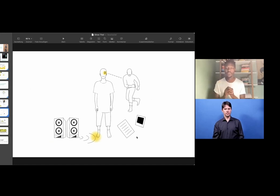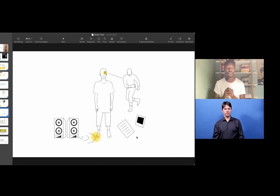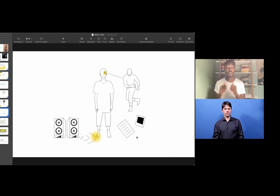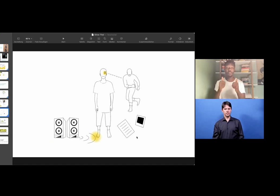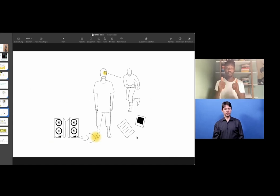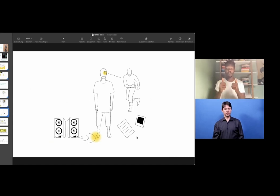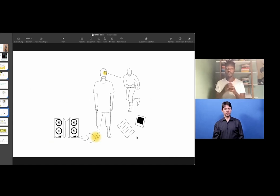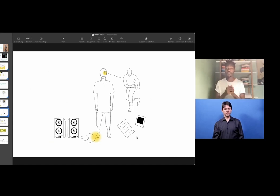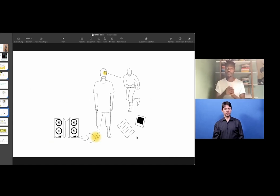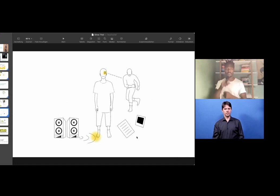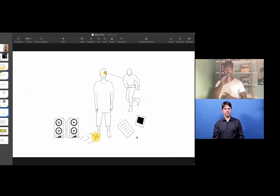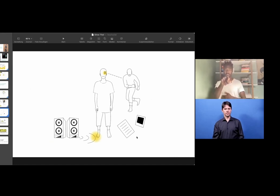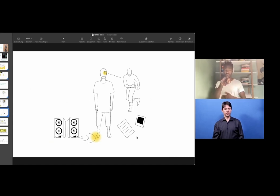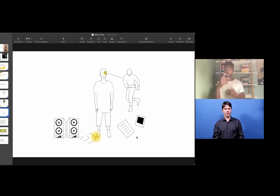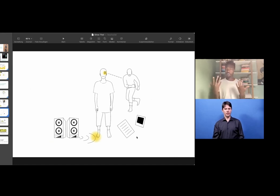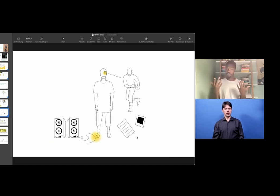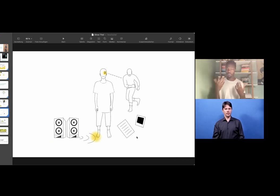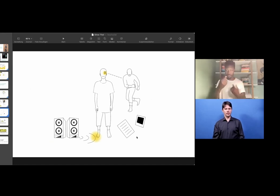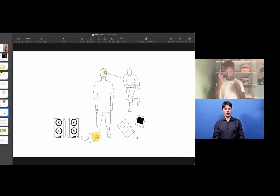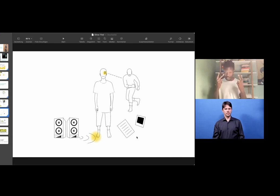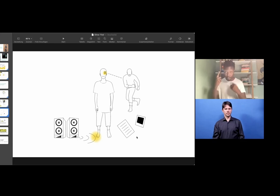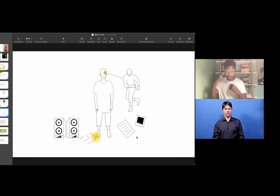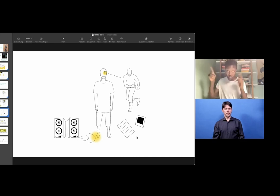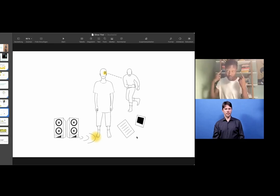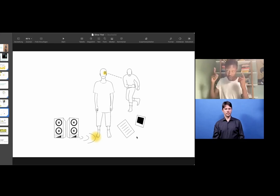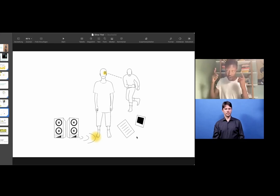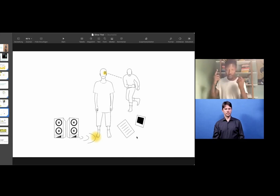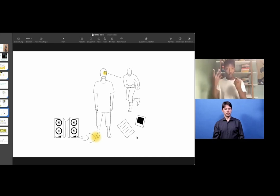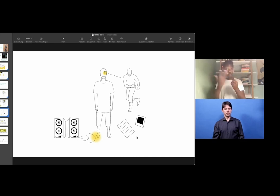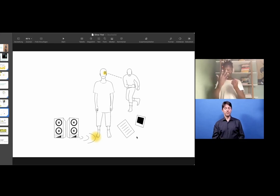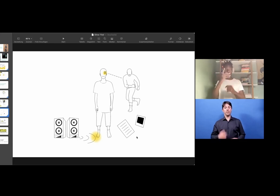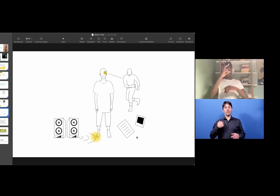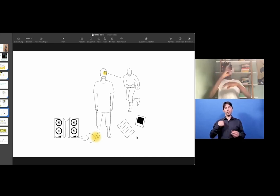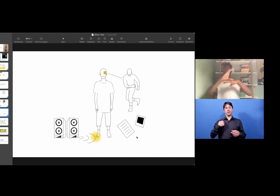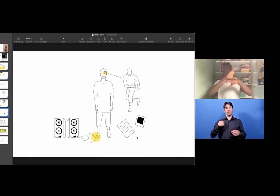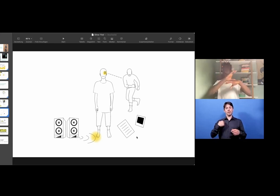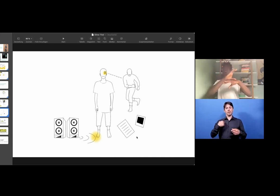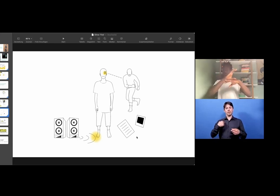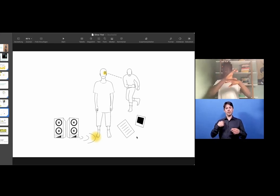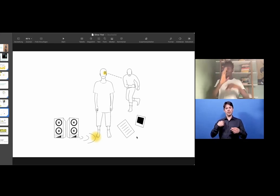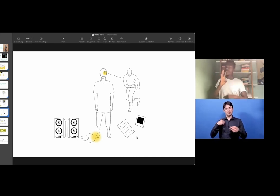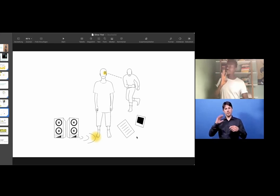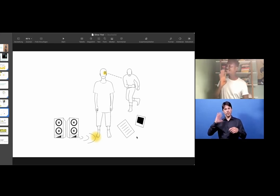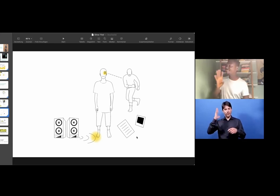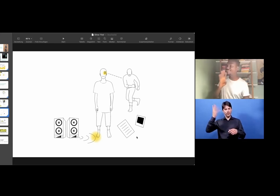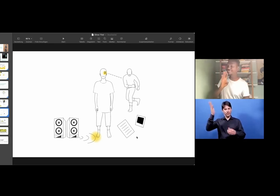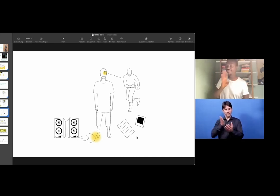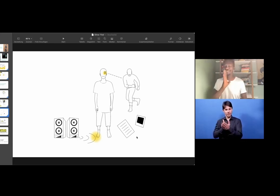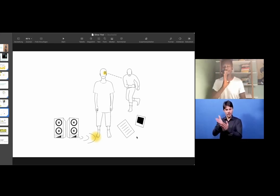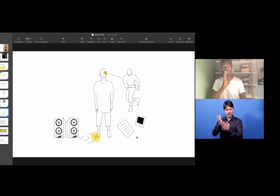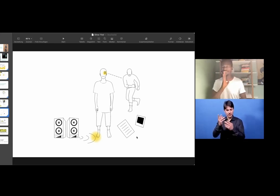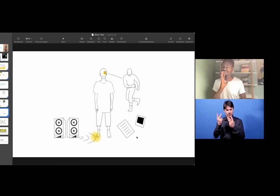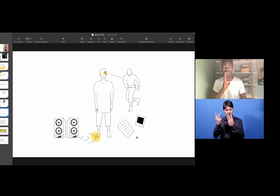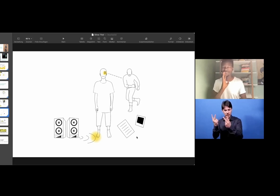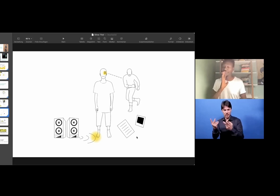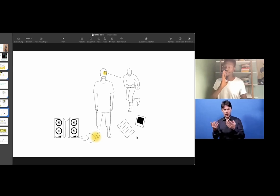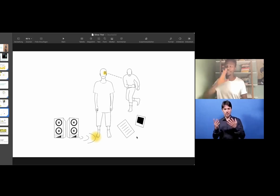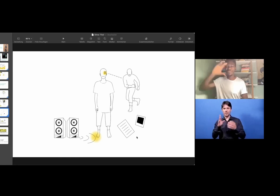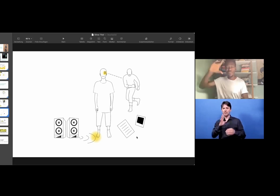Okay. So, if you wonder about music. I mean, there is music. You can hear something on the computer